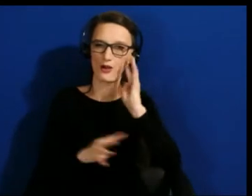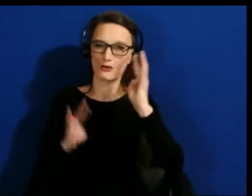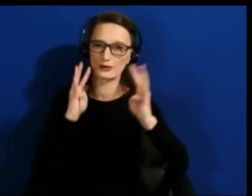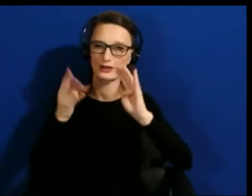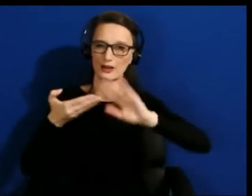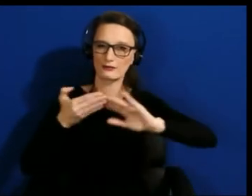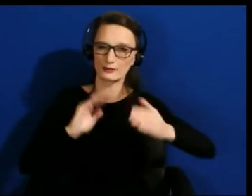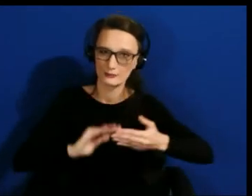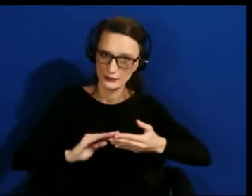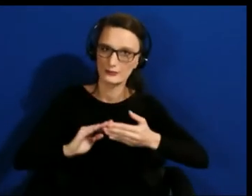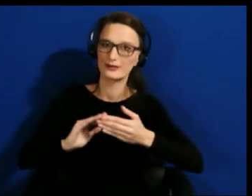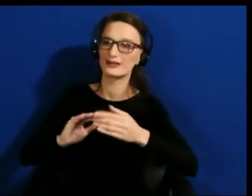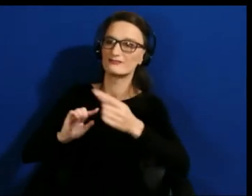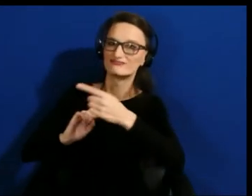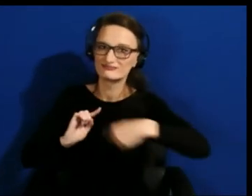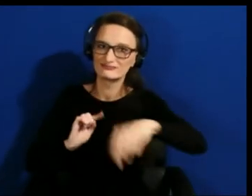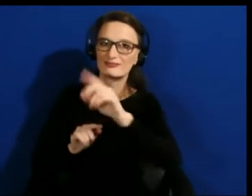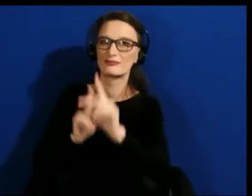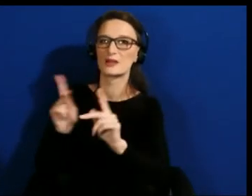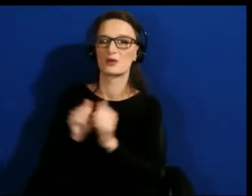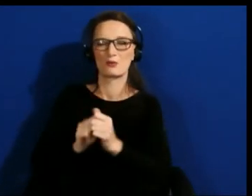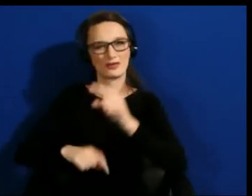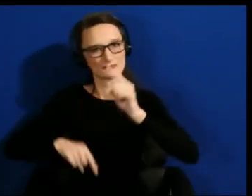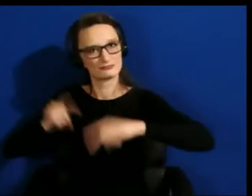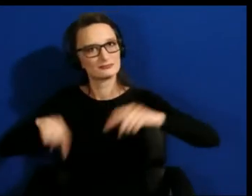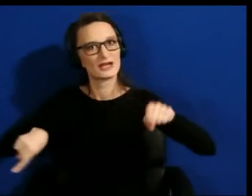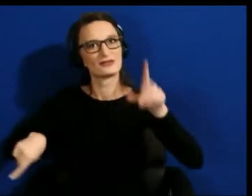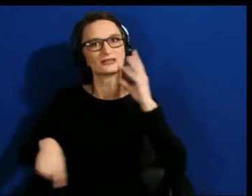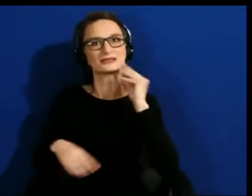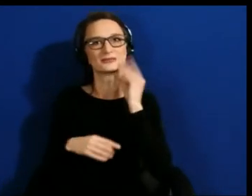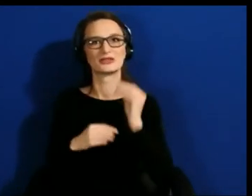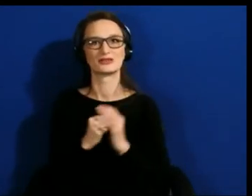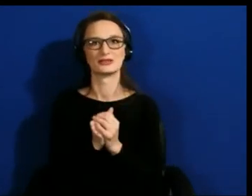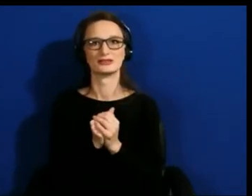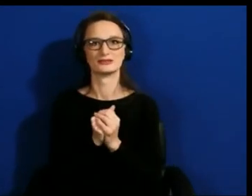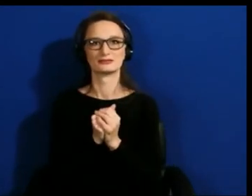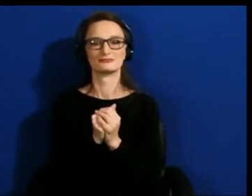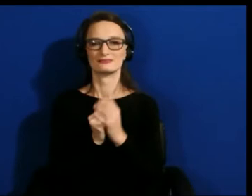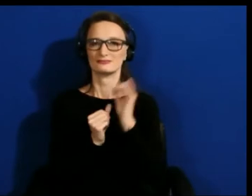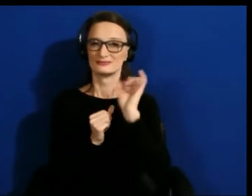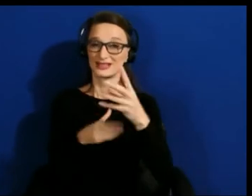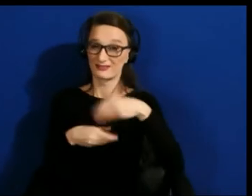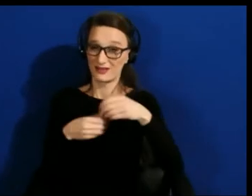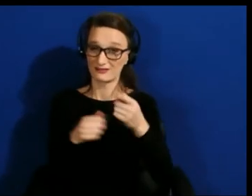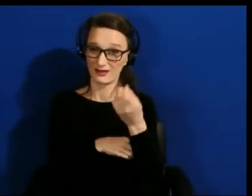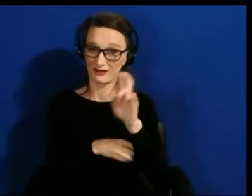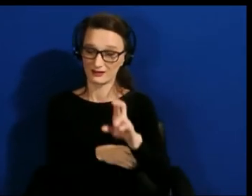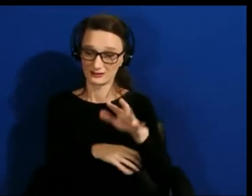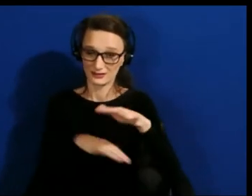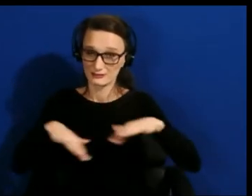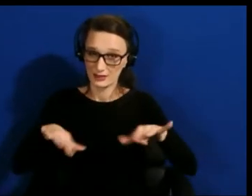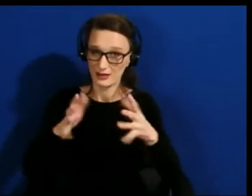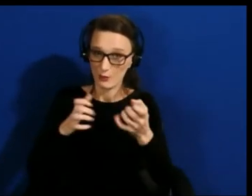Within the XR space what I want you to learn is that we are not going to try to start from